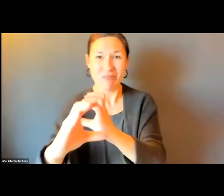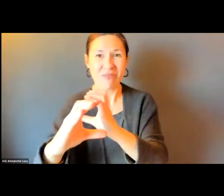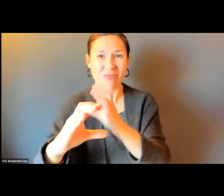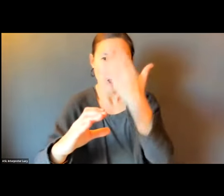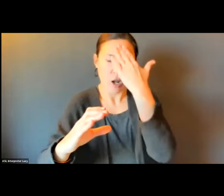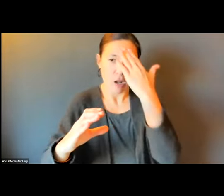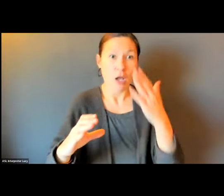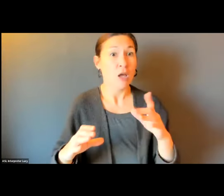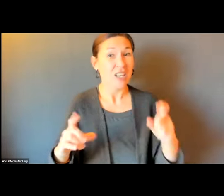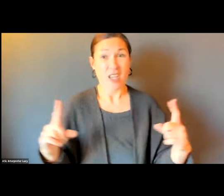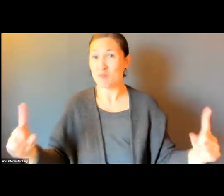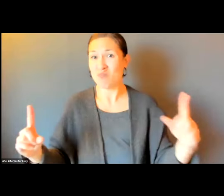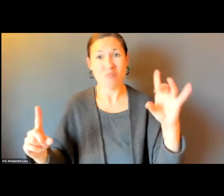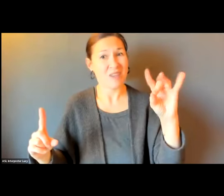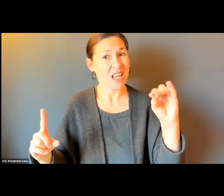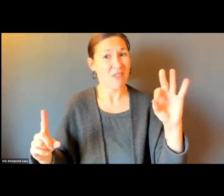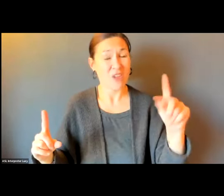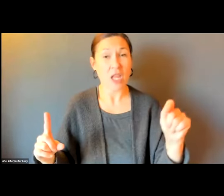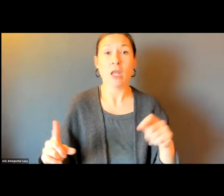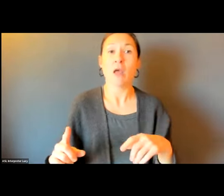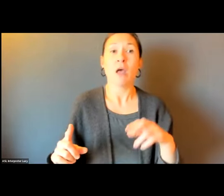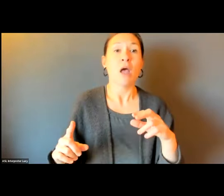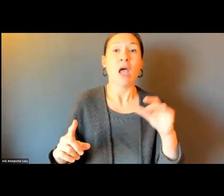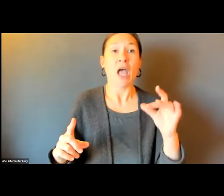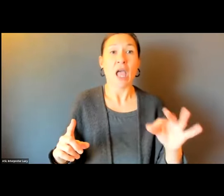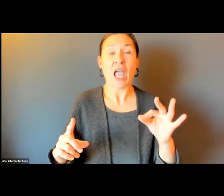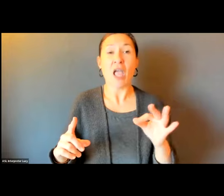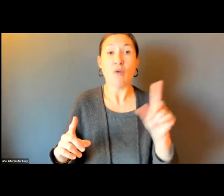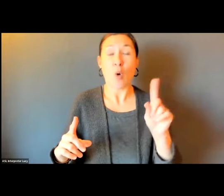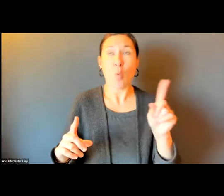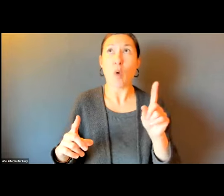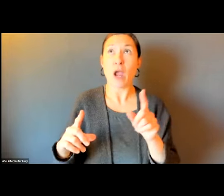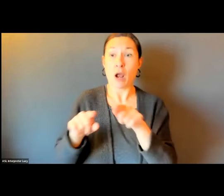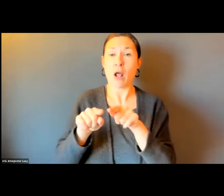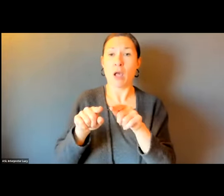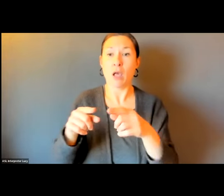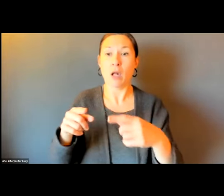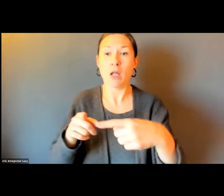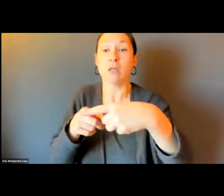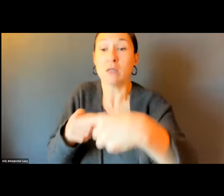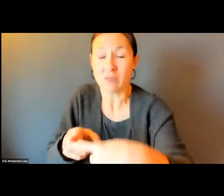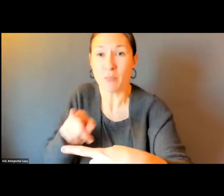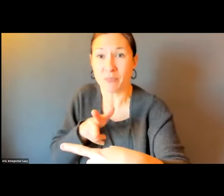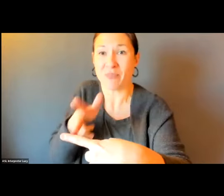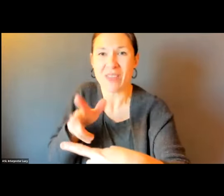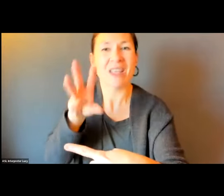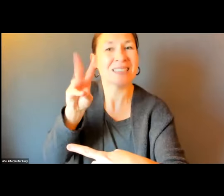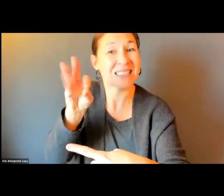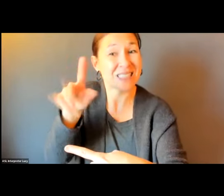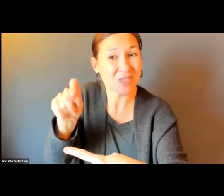IF YOU HAVE 40-FOOT BUSES, THE NEAR-SIDE STOP NEED TO BE 80 FEET. FAR-SIDE STOP AFTER INTERSECTION 60 FEET.